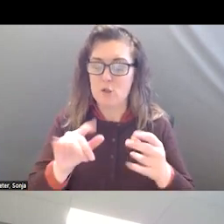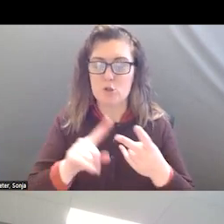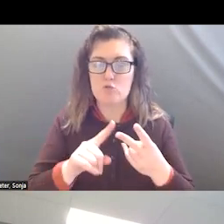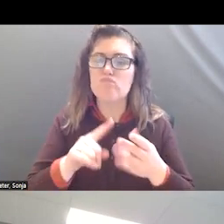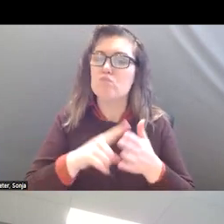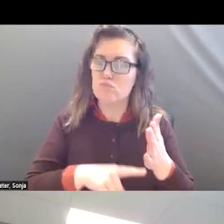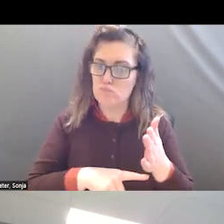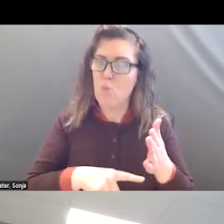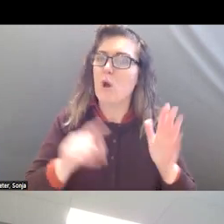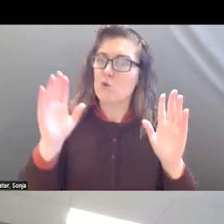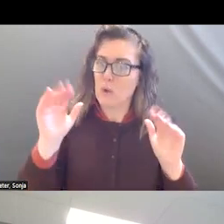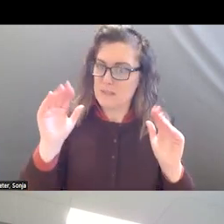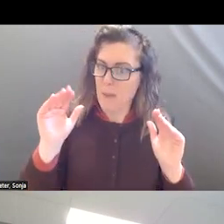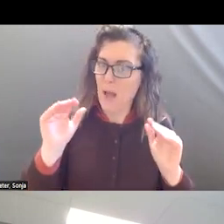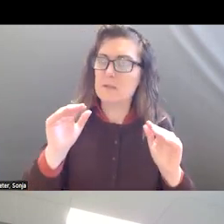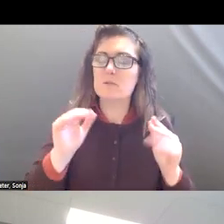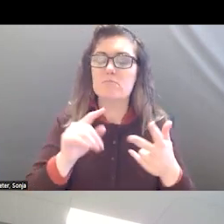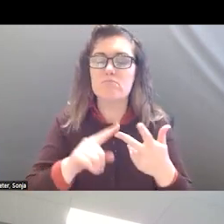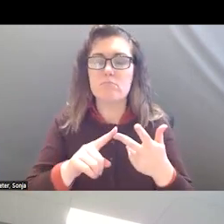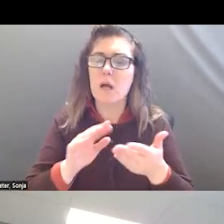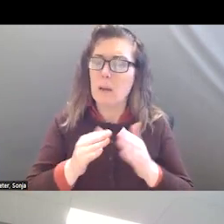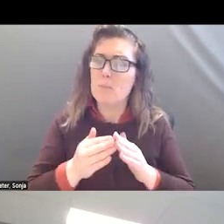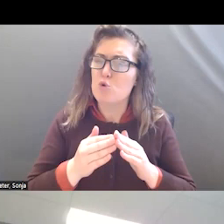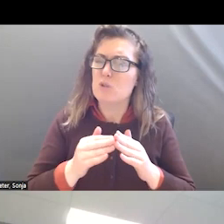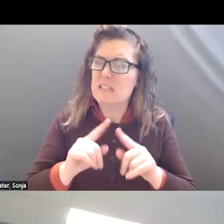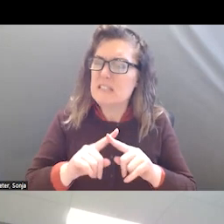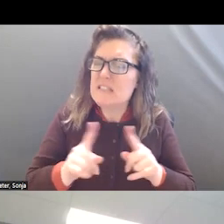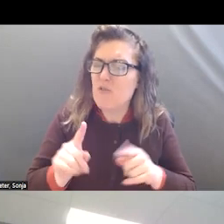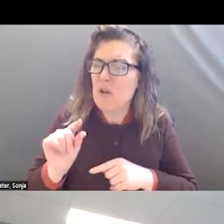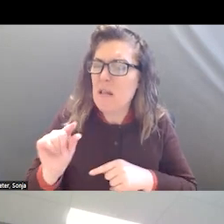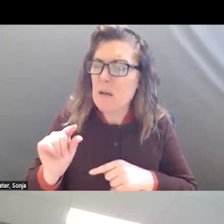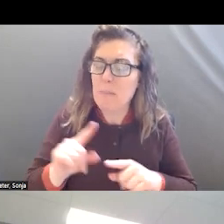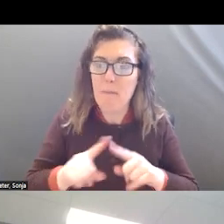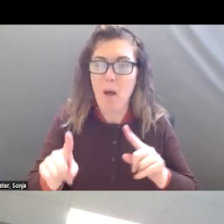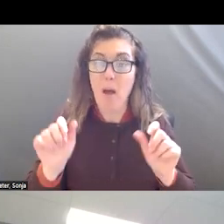WHILE EACH COMMUNITY IS DIFFERENT, THAT ABILITY TO KNOW WHAT YOU